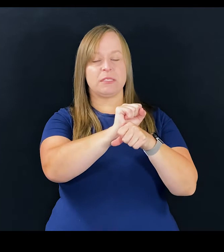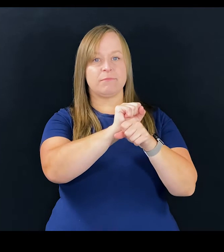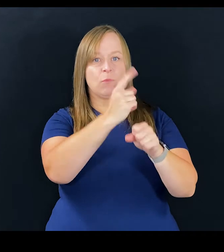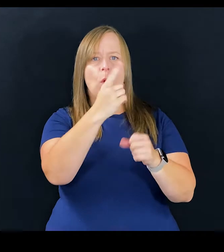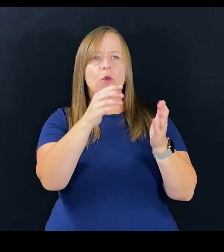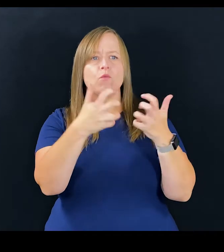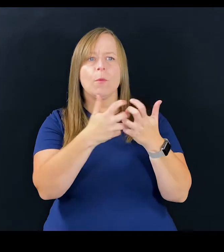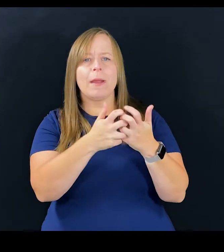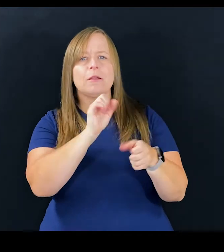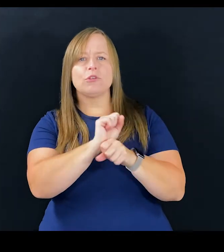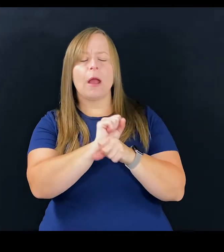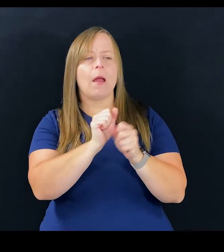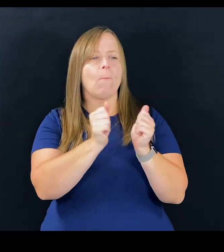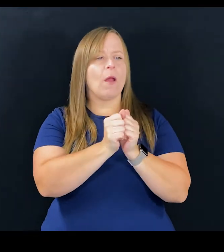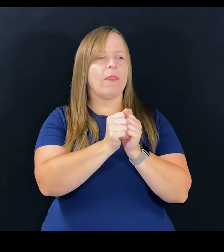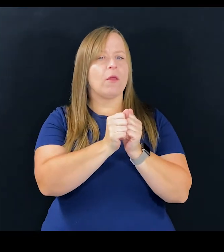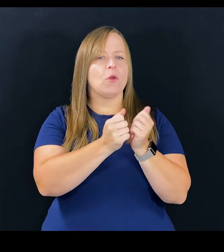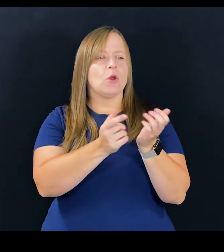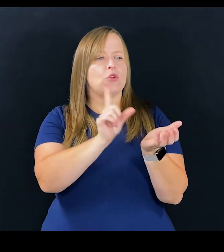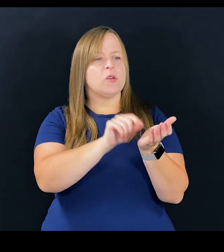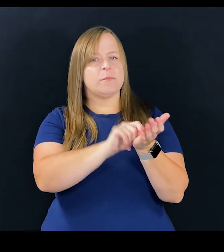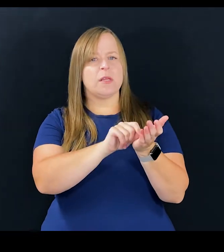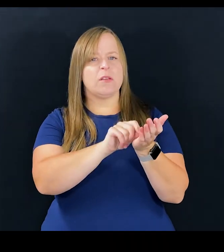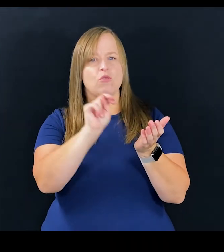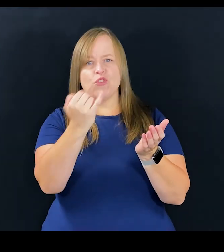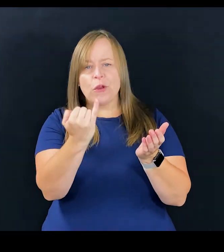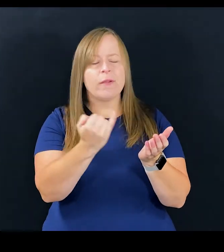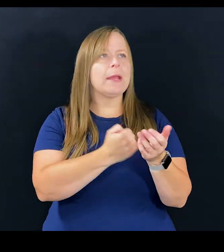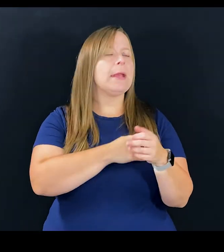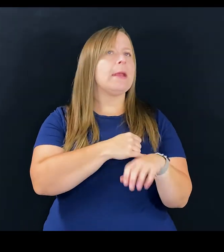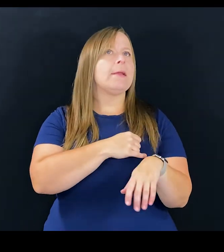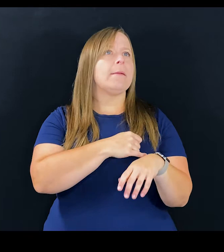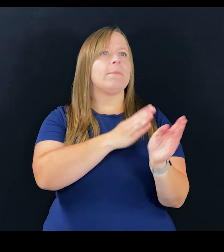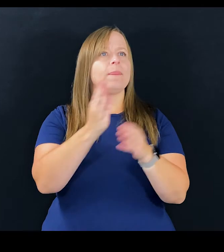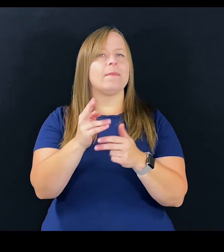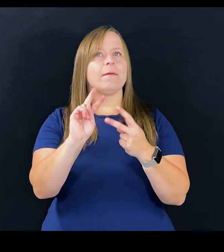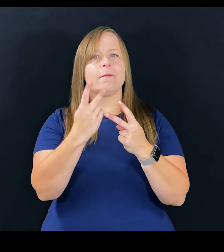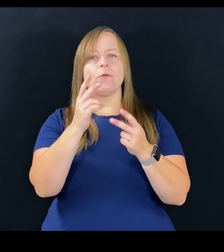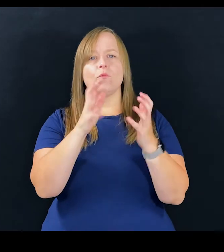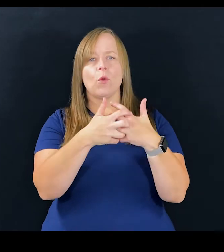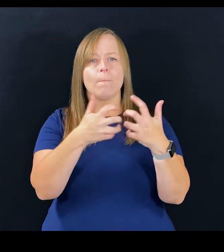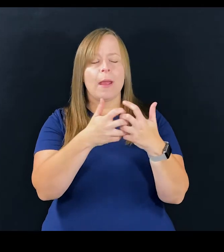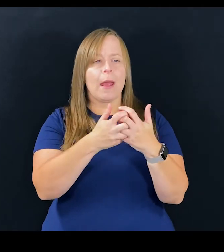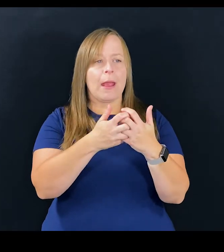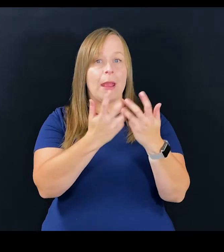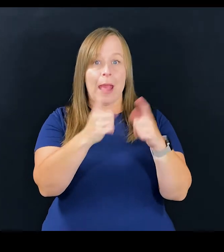One roommate got a job with the newspaper in Newark, New Jersey, my second roommate who happened